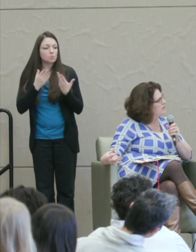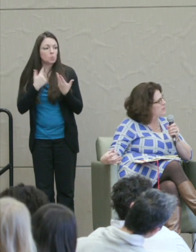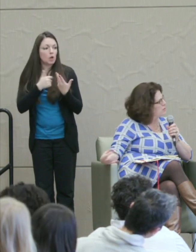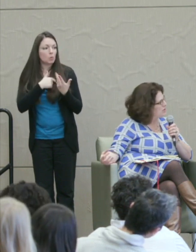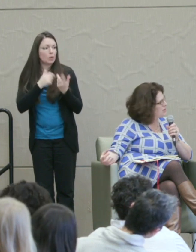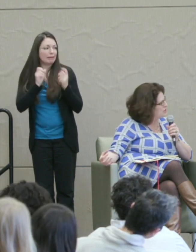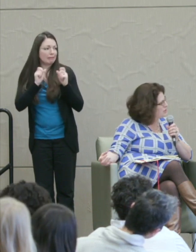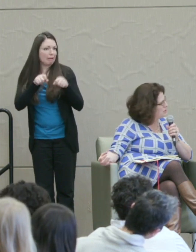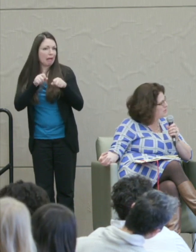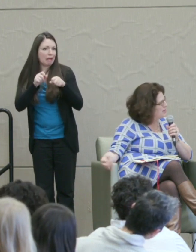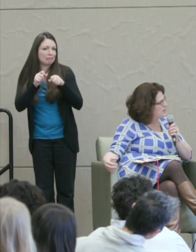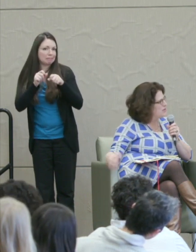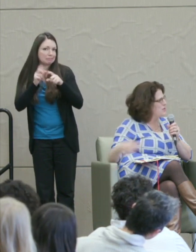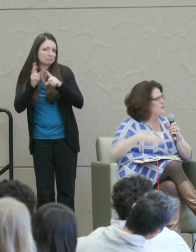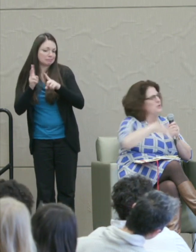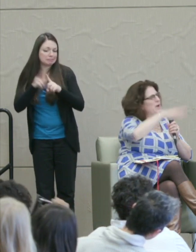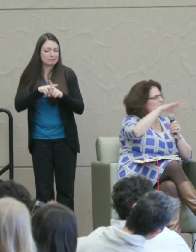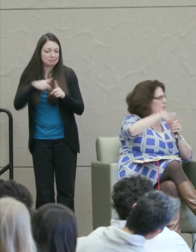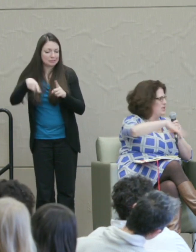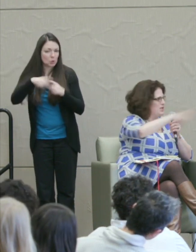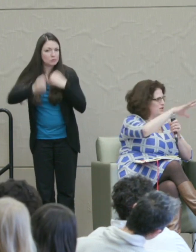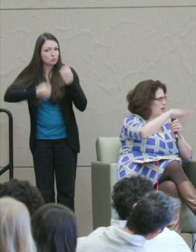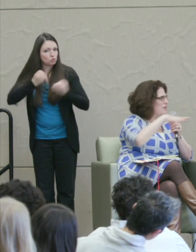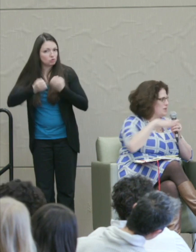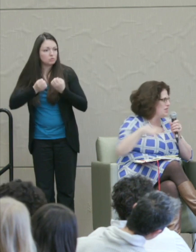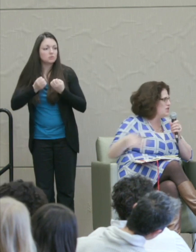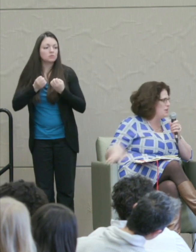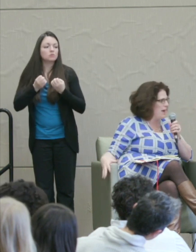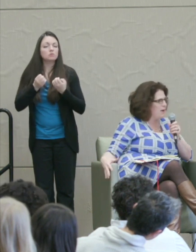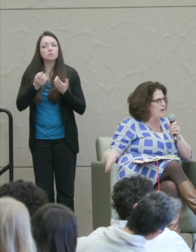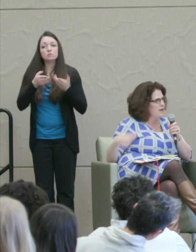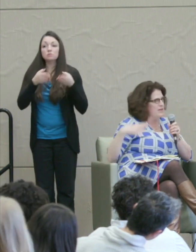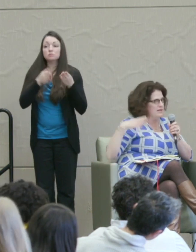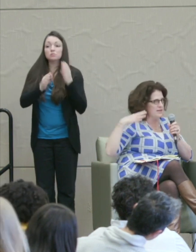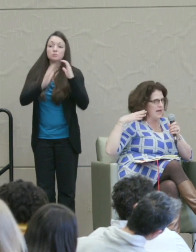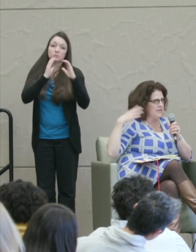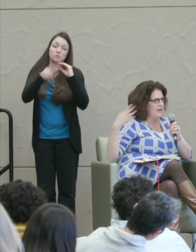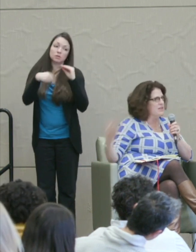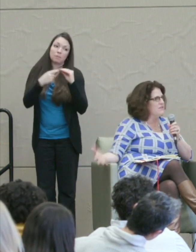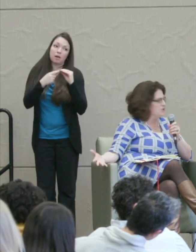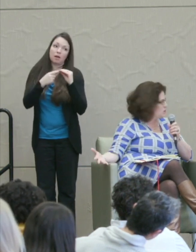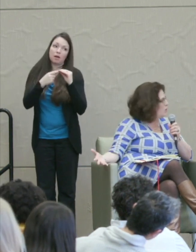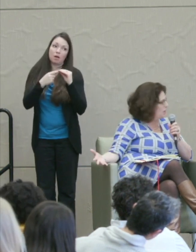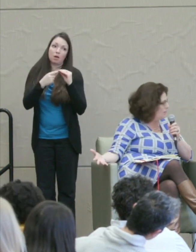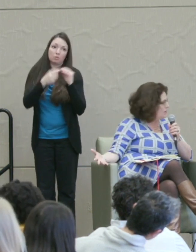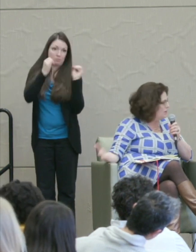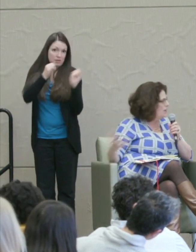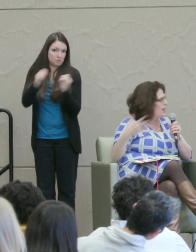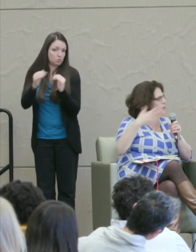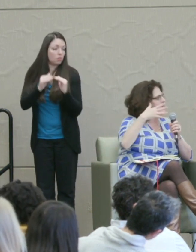these emotions to? So there's a way in which there's a conversation about this at the individual level and we